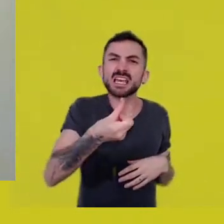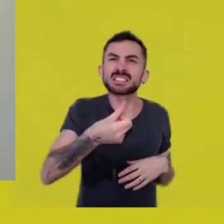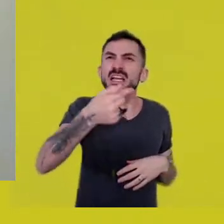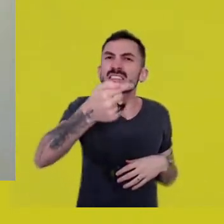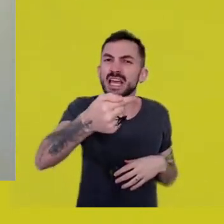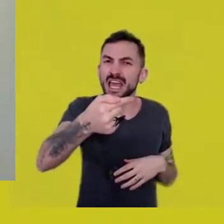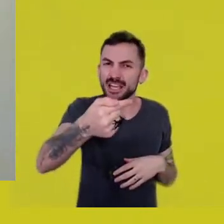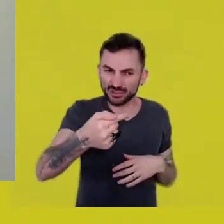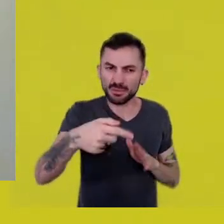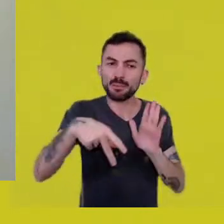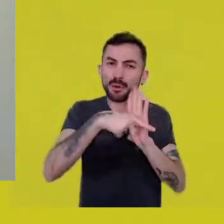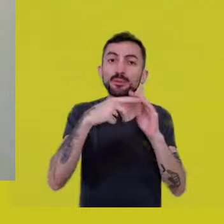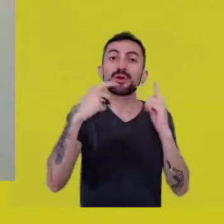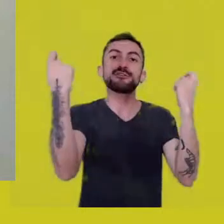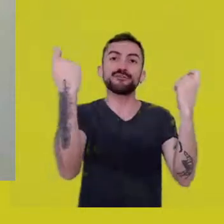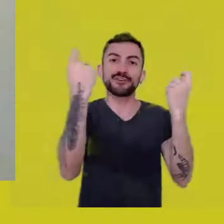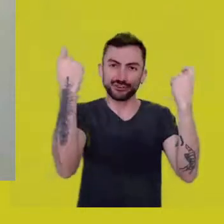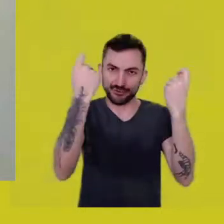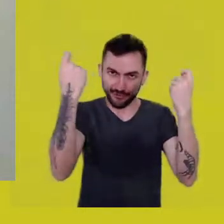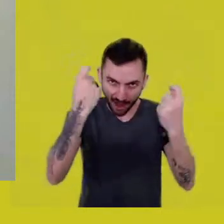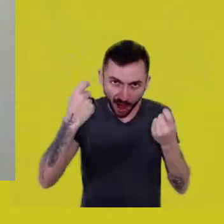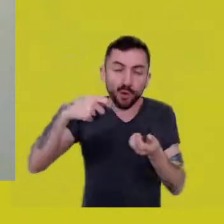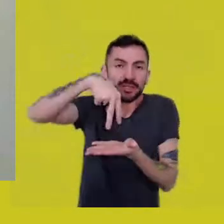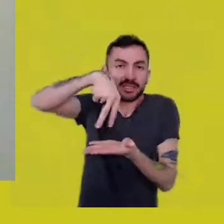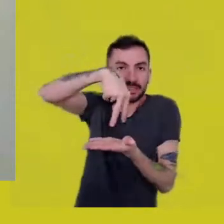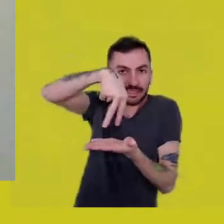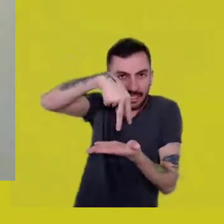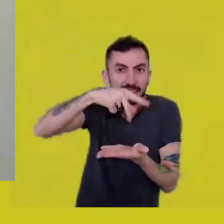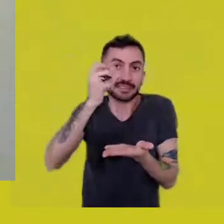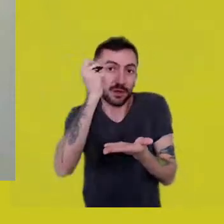it’s the Native Dance and Culture Festival at Serra do Cipó,